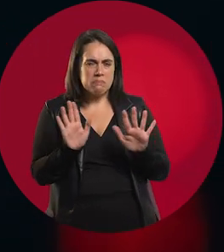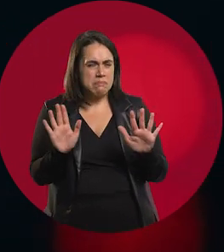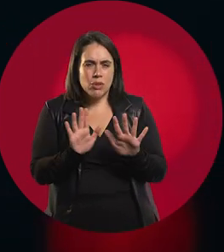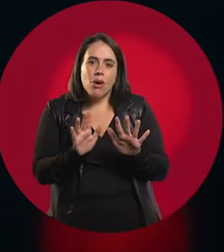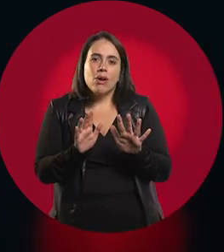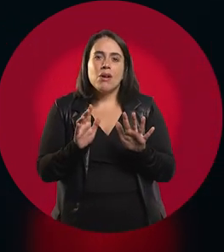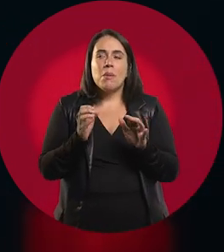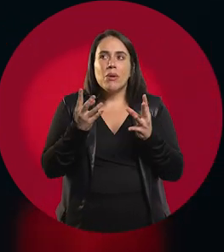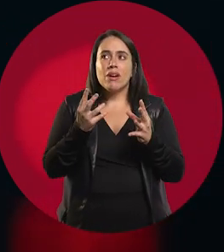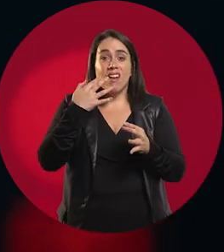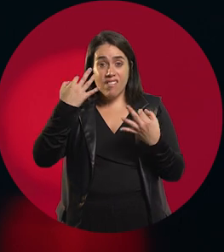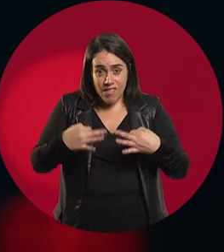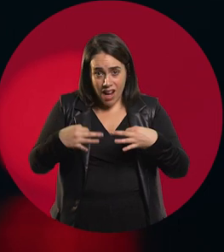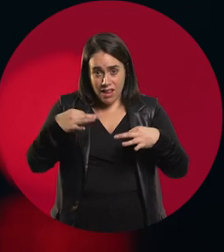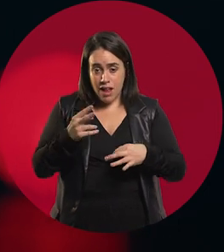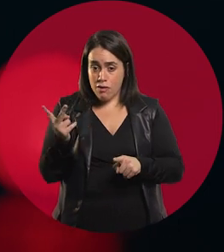I couldn't do it because...